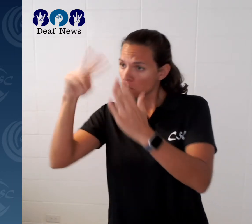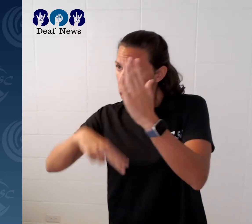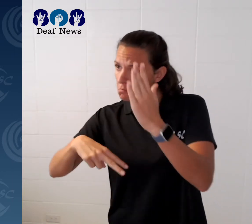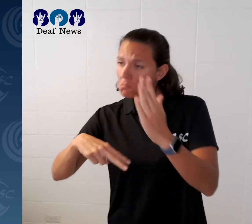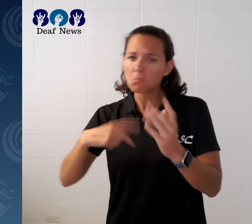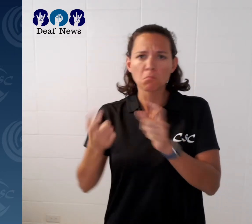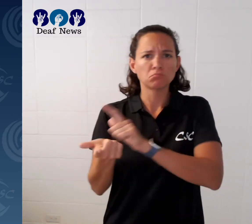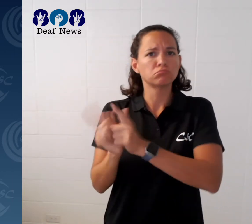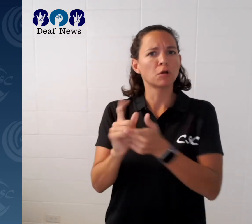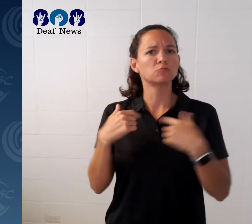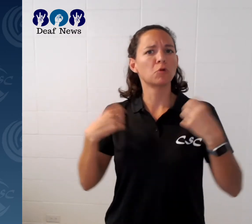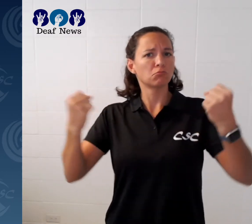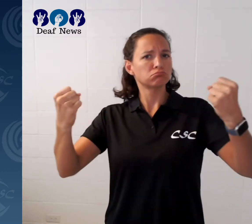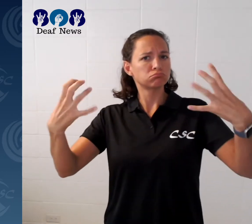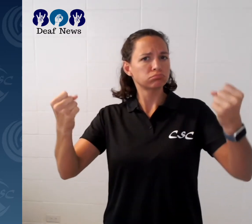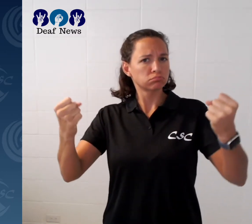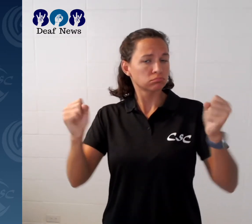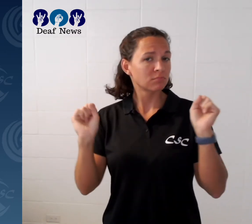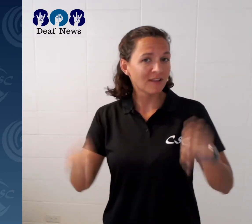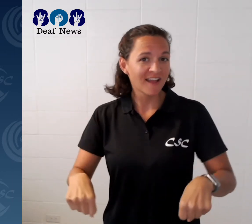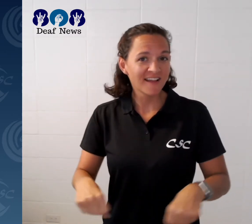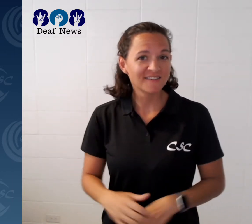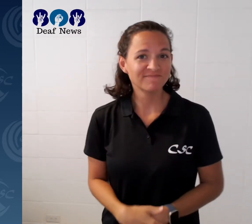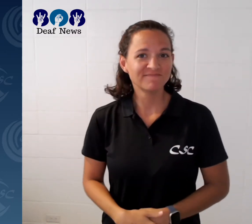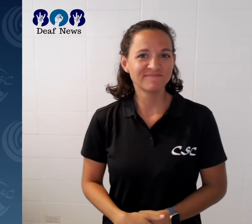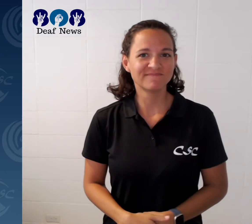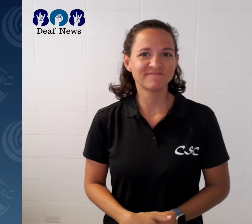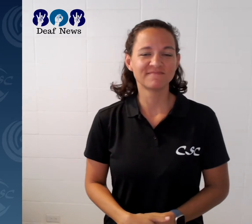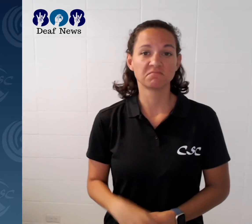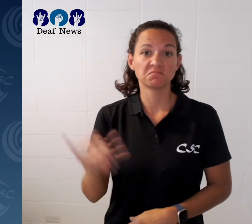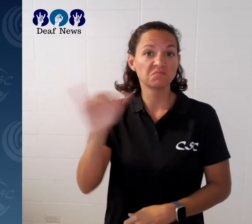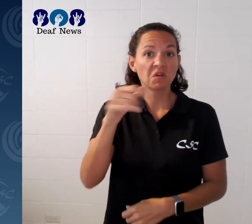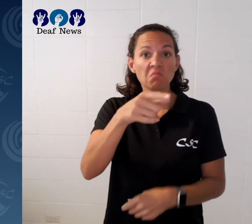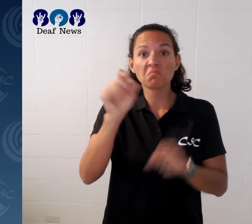I will read what you said and then translate it into SAL.